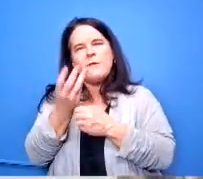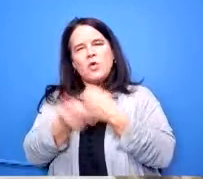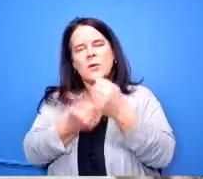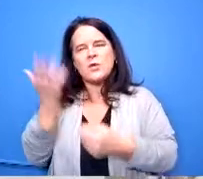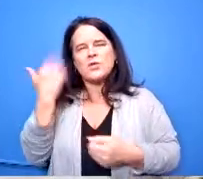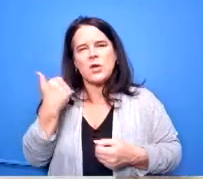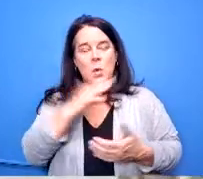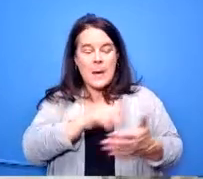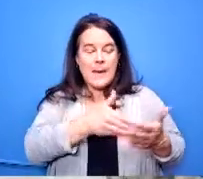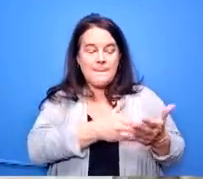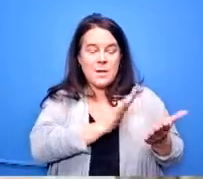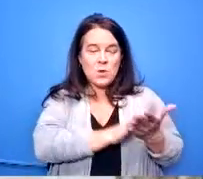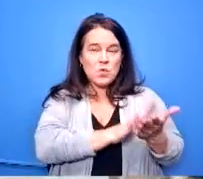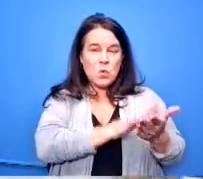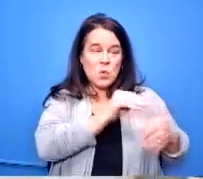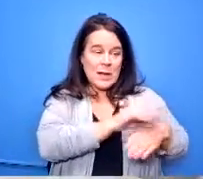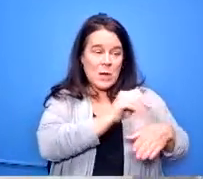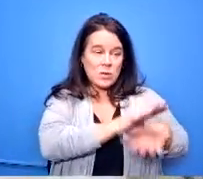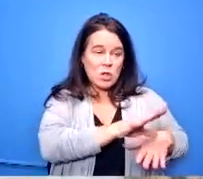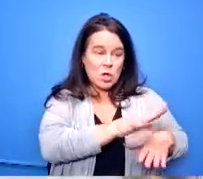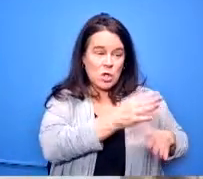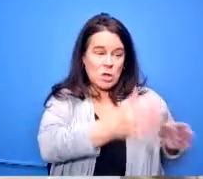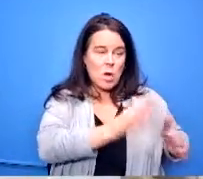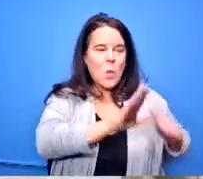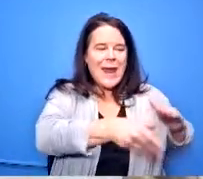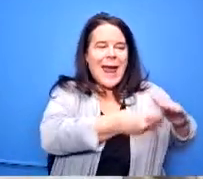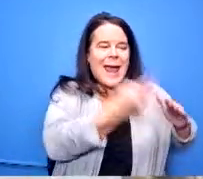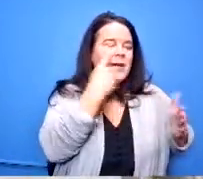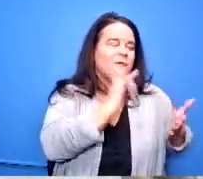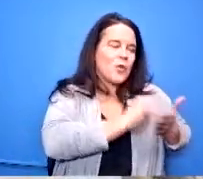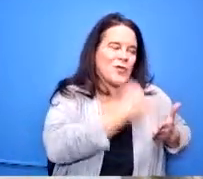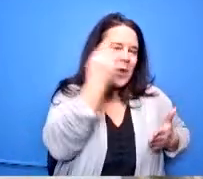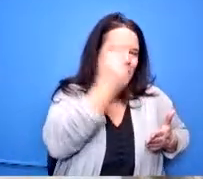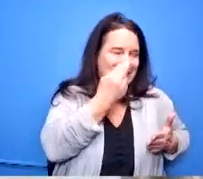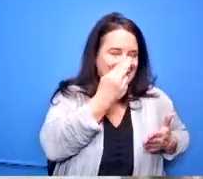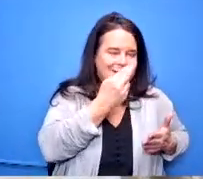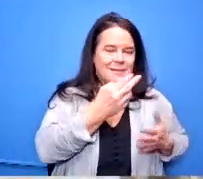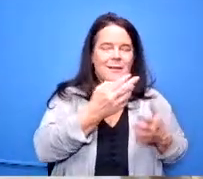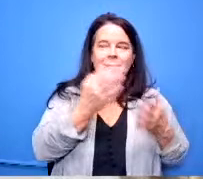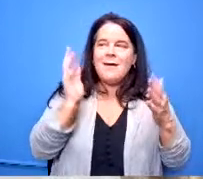counselors was for that very reason to to try and talk to parents try to talk to students try